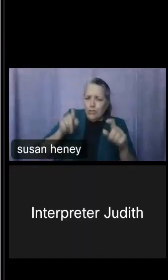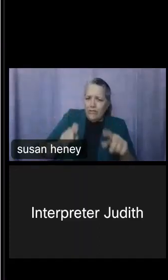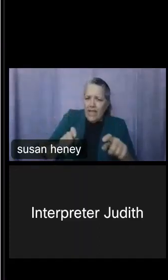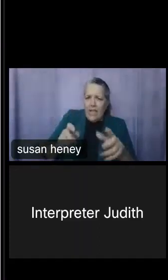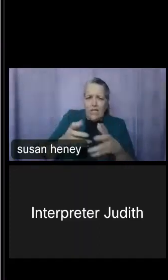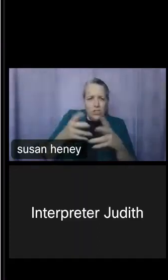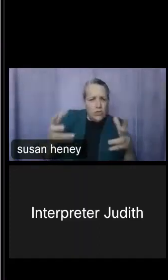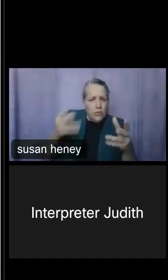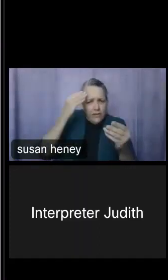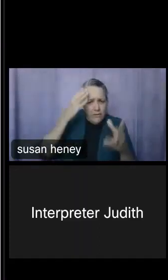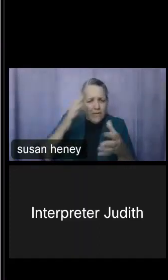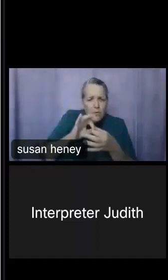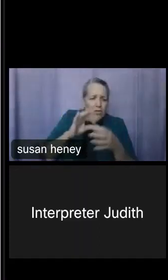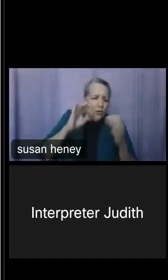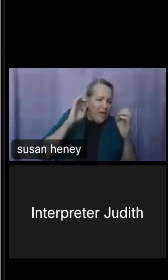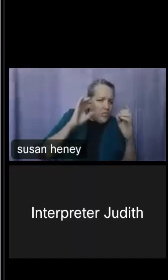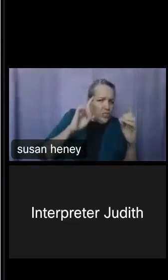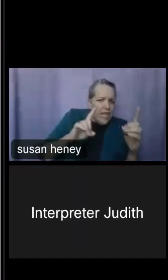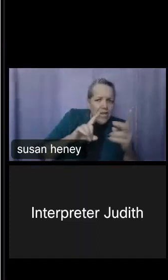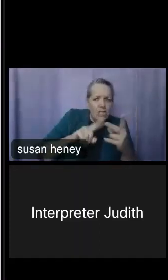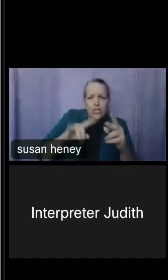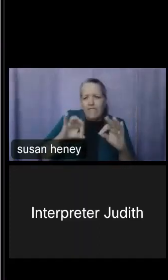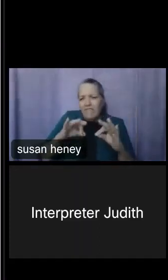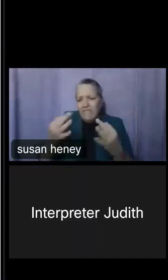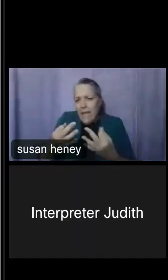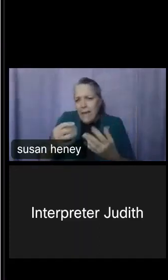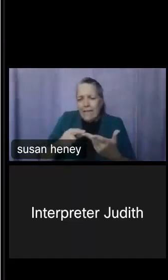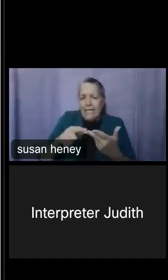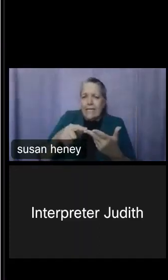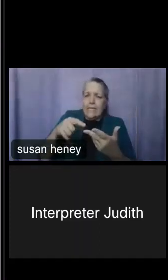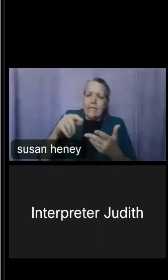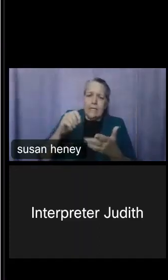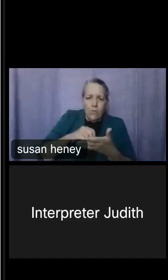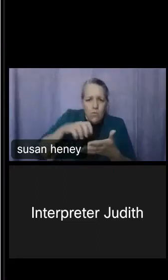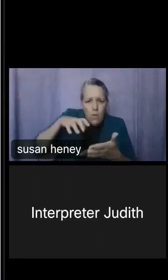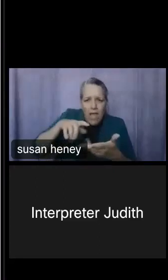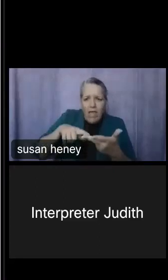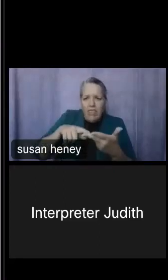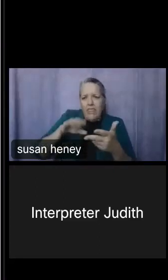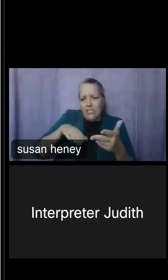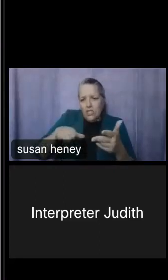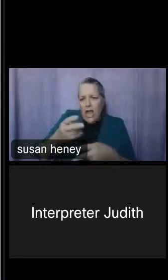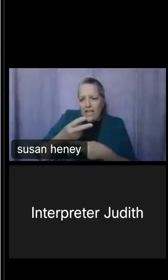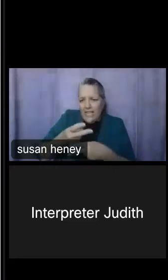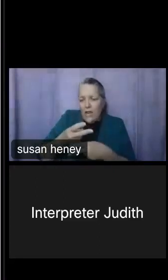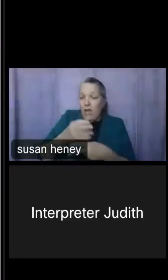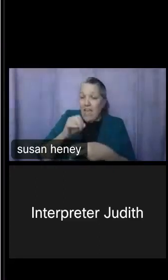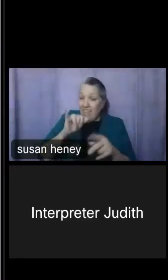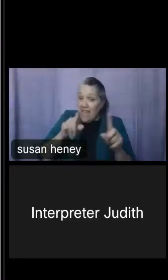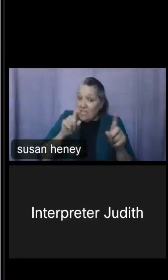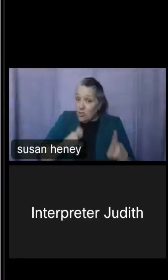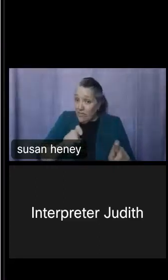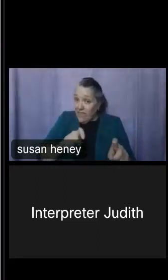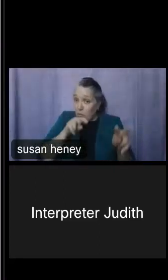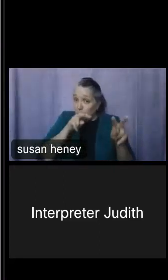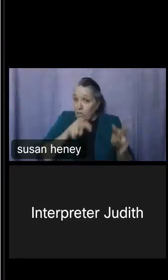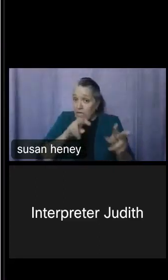child care, and that's actually a longitudinal survey that shows a four-year period. And